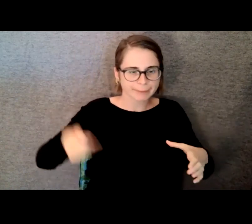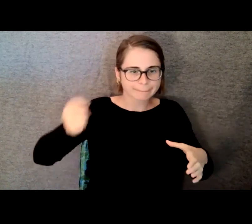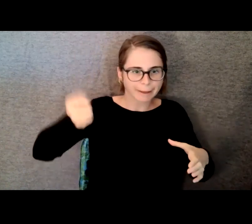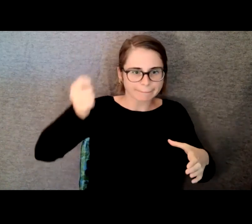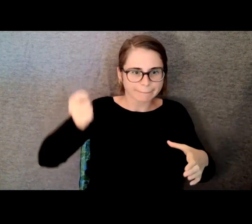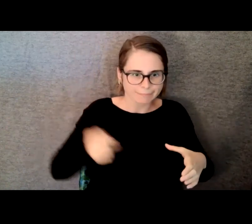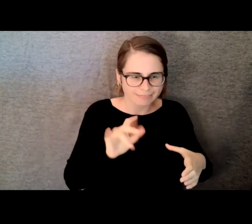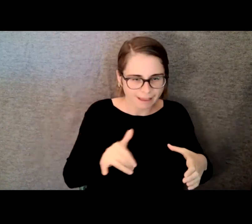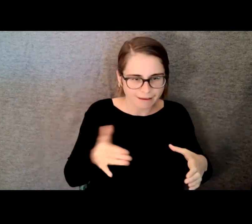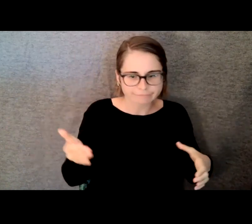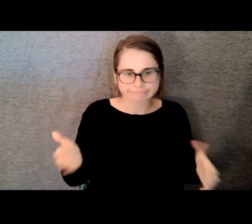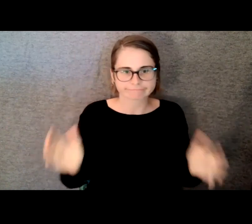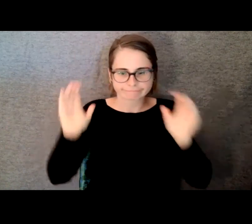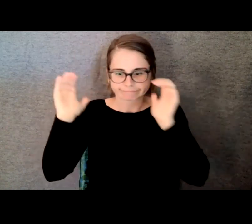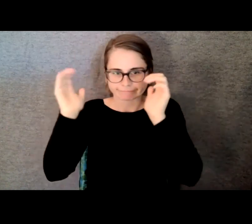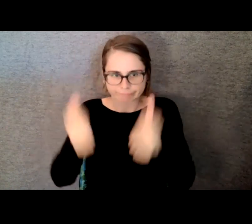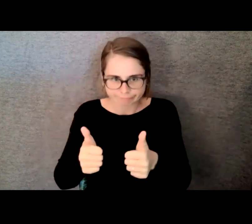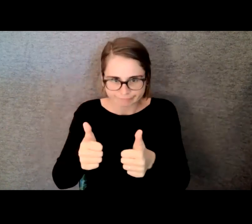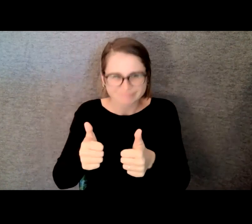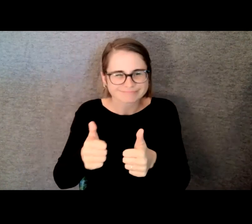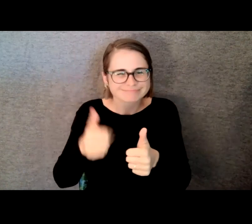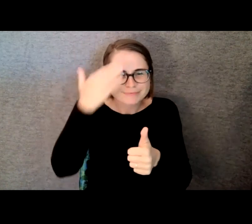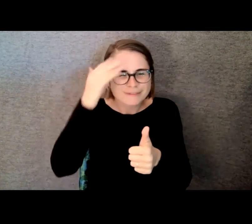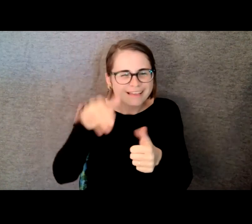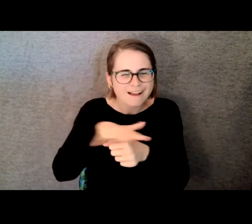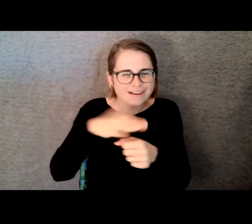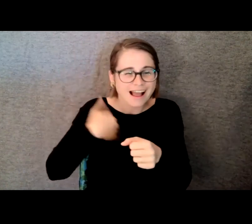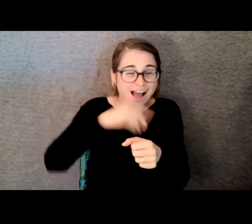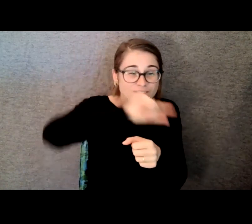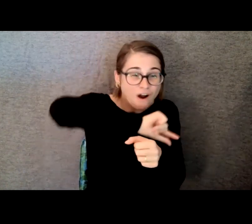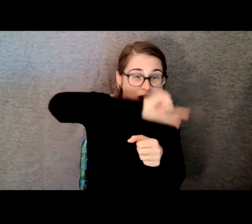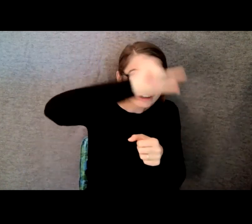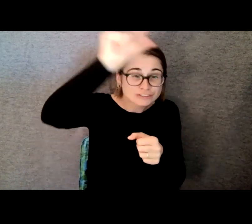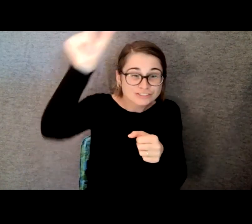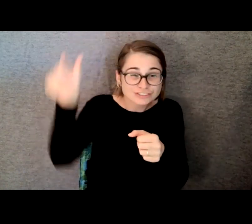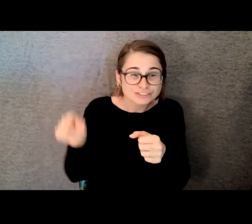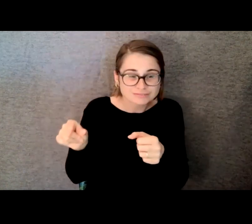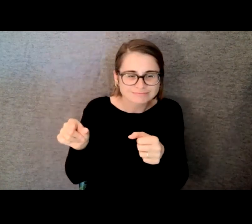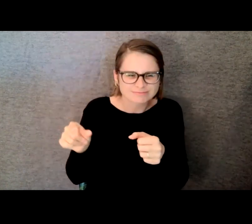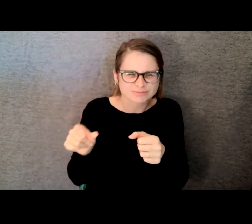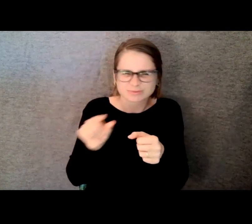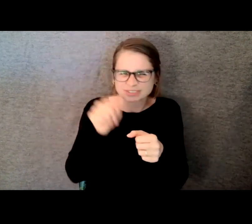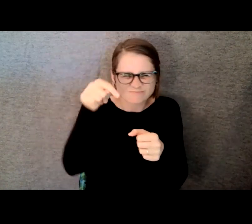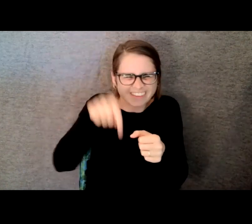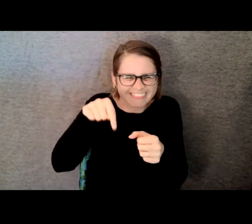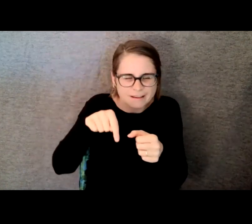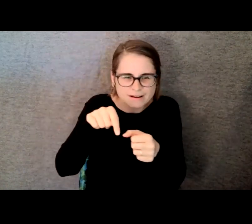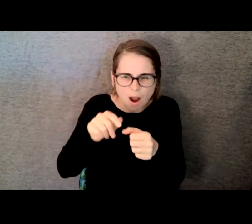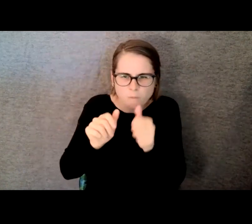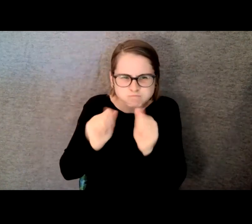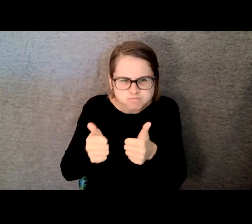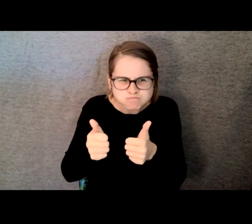And it was -- it killed. We were out there honestly we were average about 100 bucks an